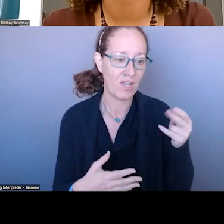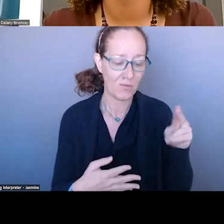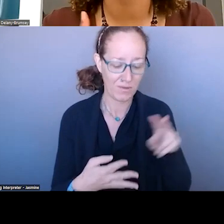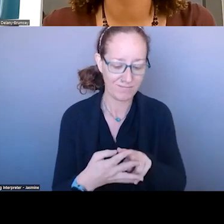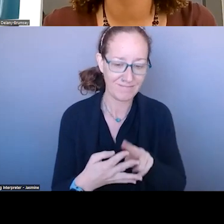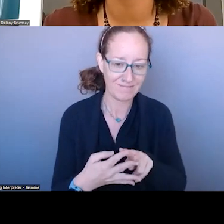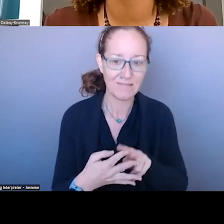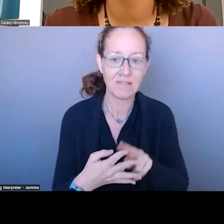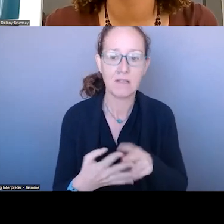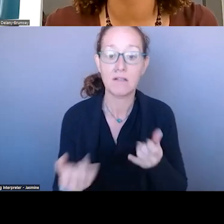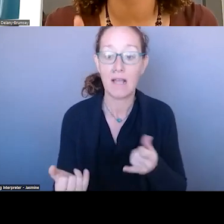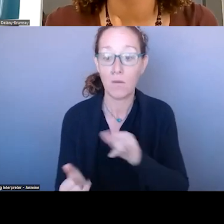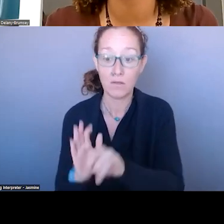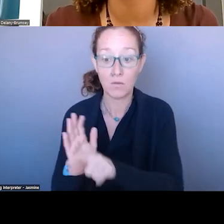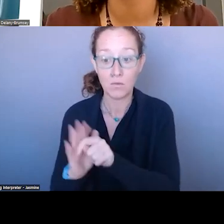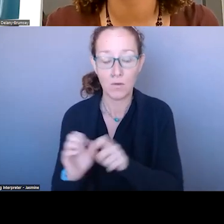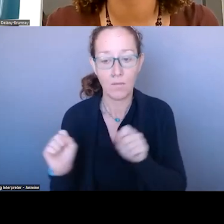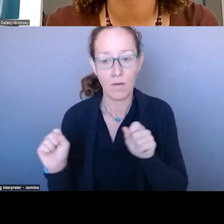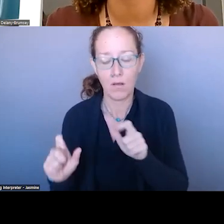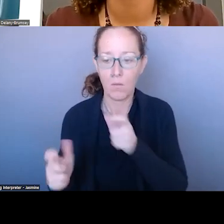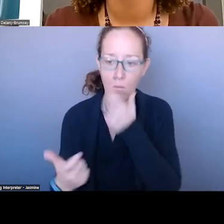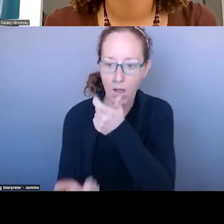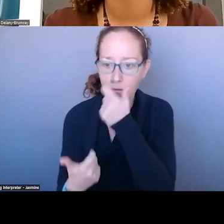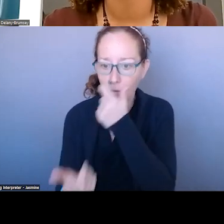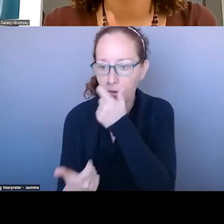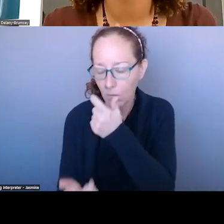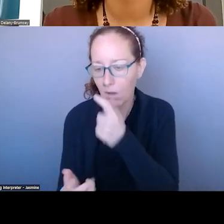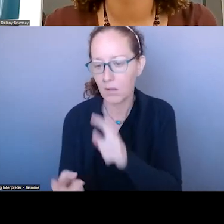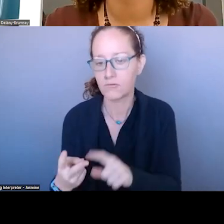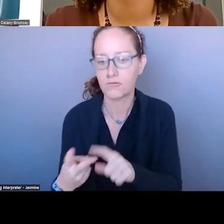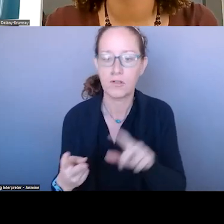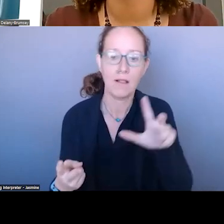SO IF YOU HAVE NOT SEEN THAT, DEFINITELY GO BACK AND LOOK AT THAT. YOUTH CRISIS IS